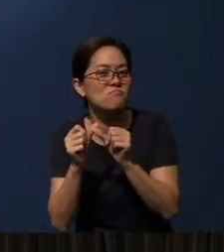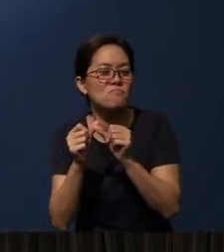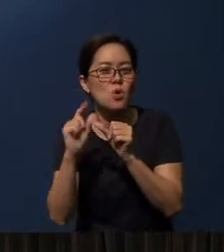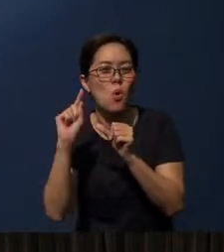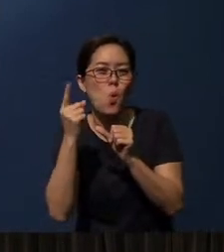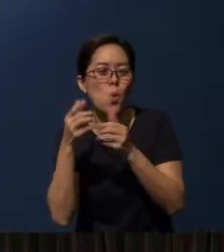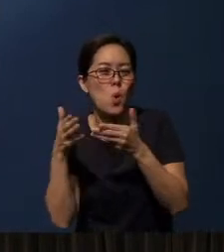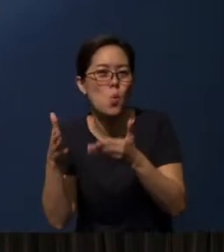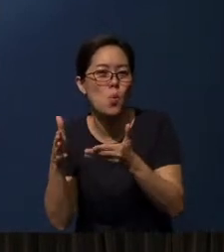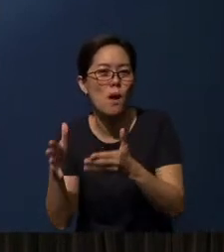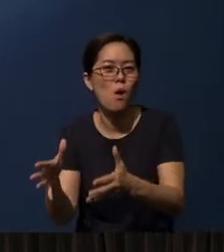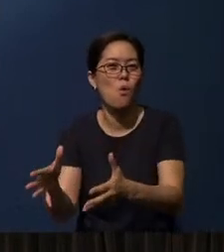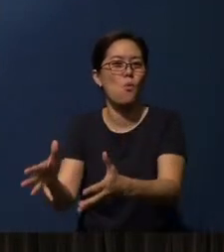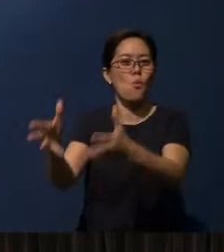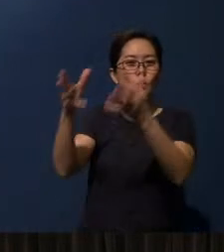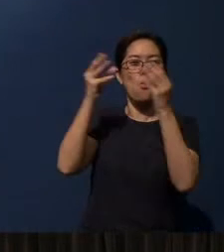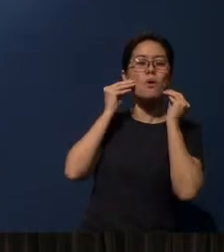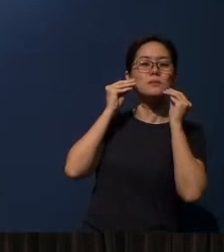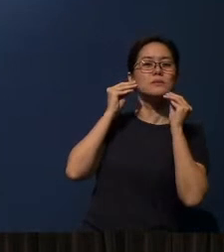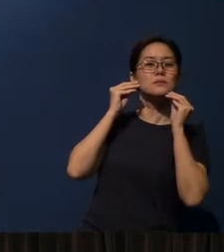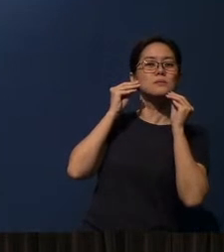they can receive a message.